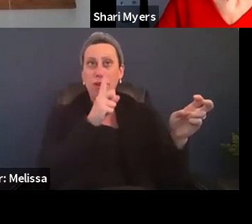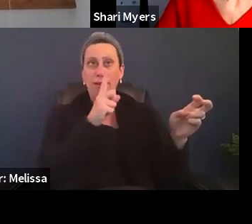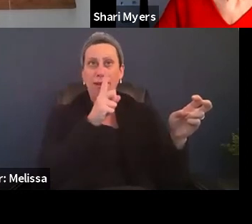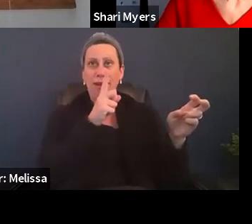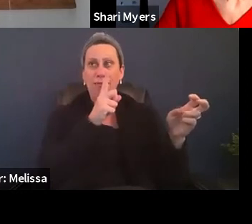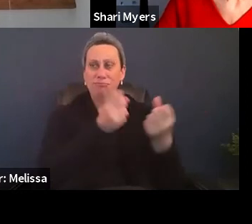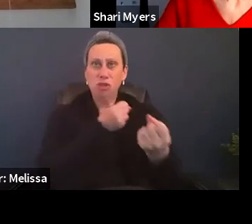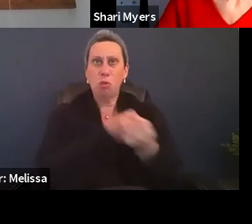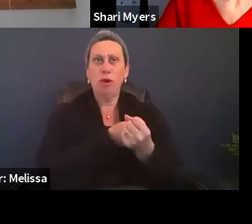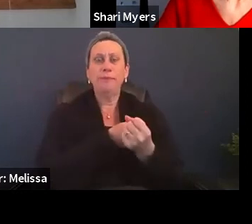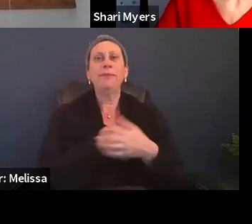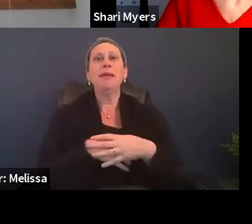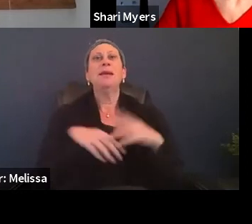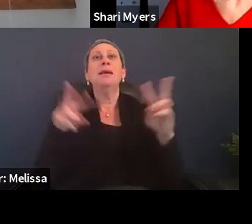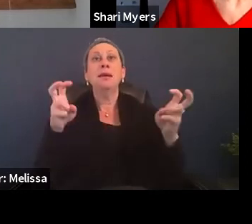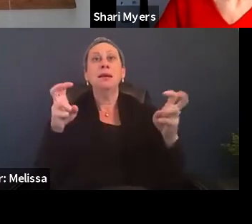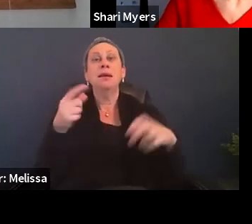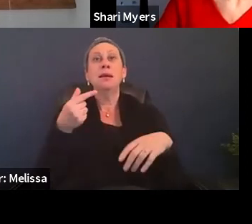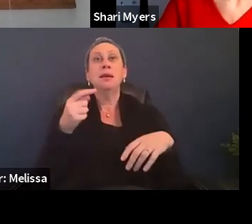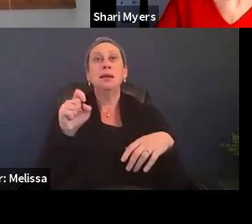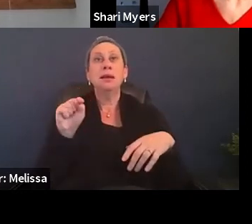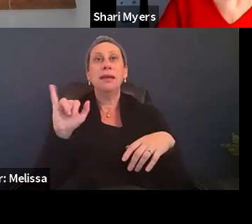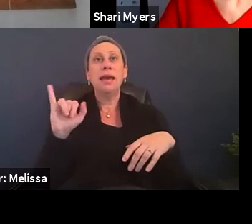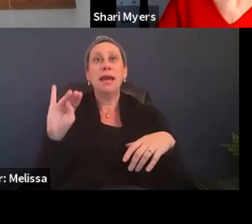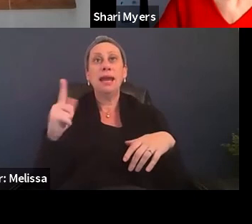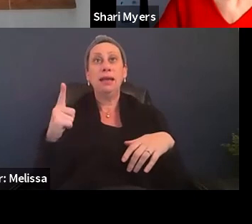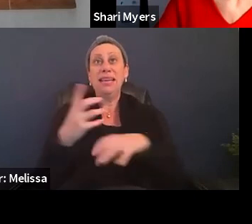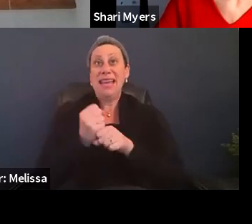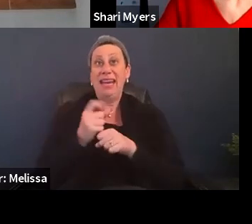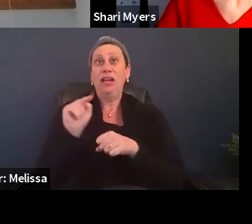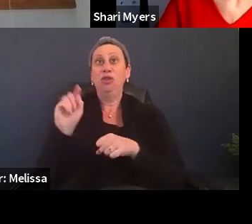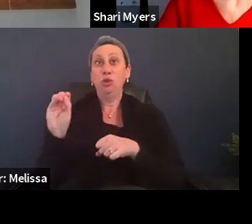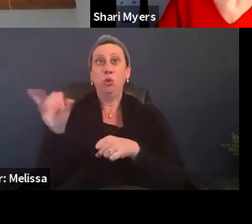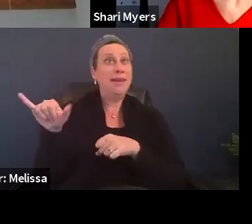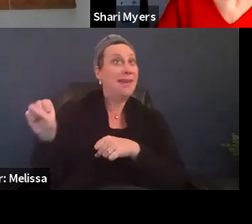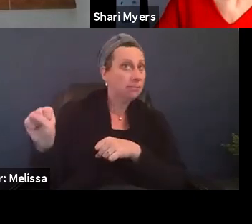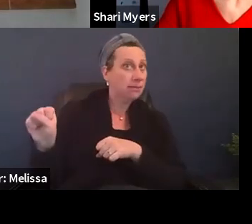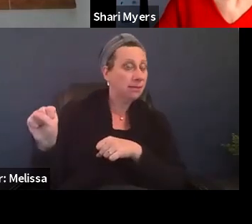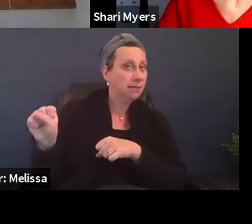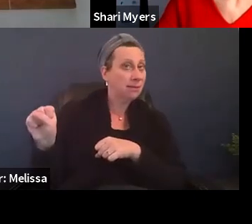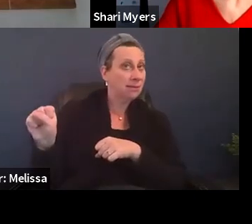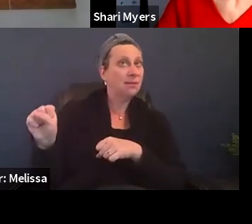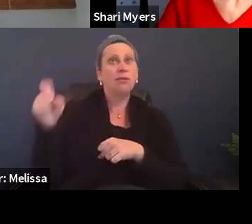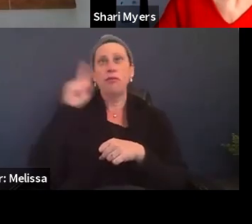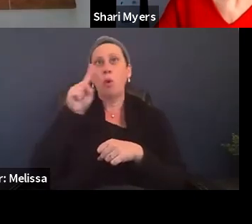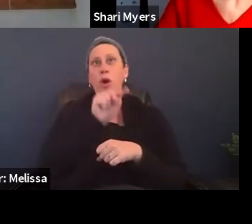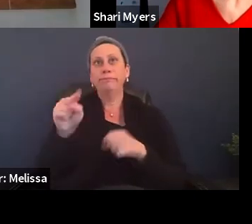is getting to yes on behalf of the clients. So as Shari said and as Mary has said